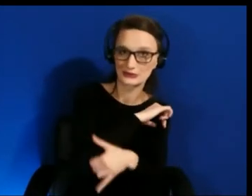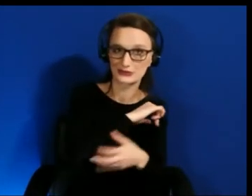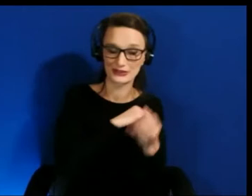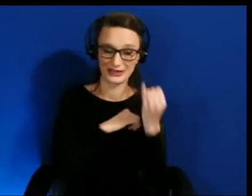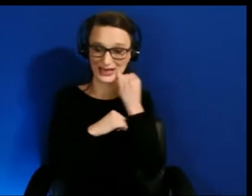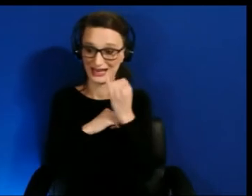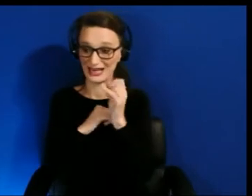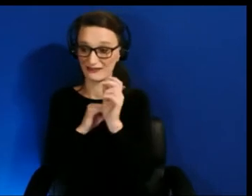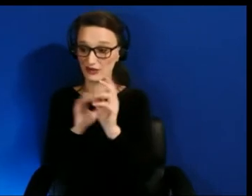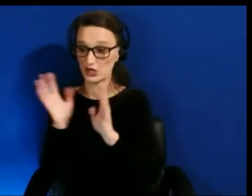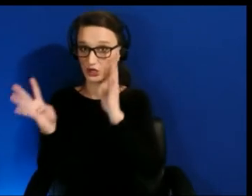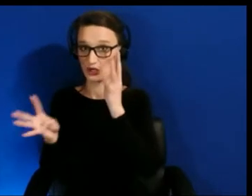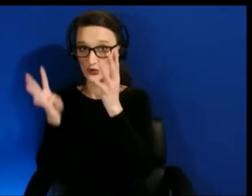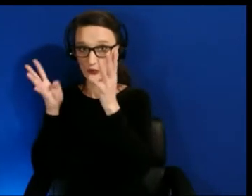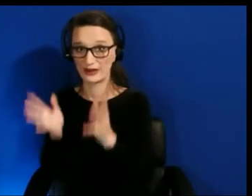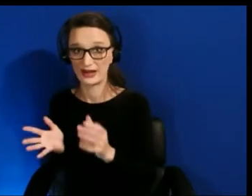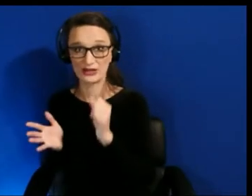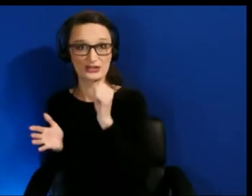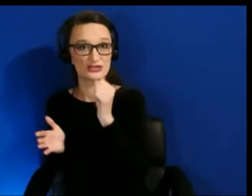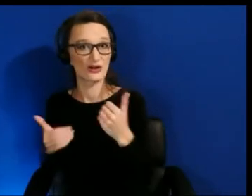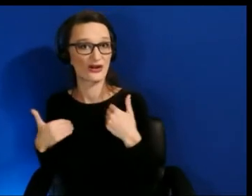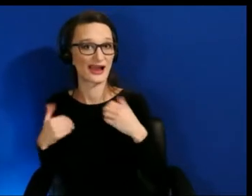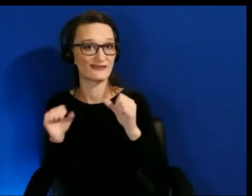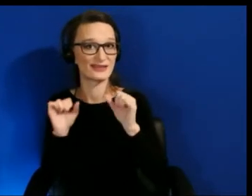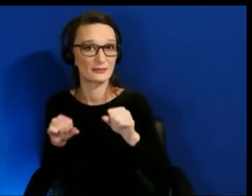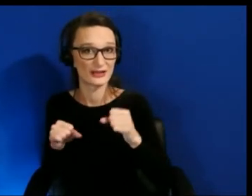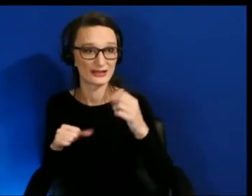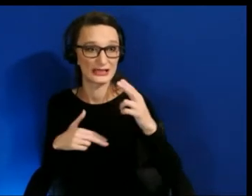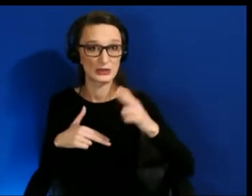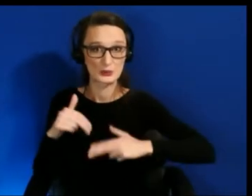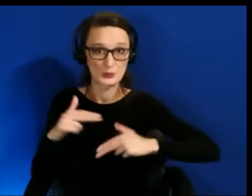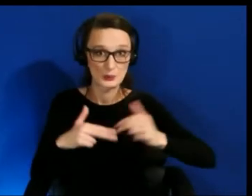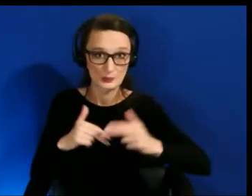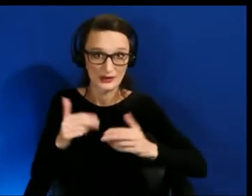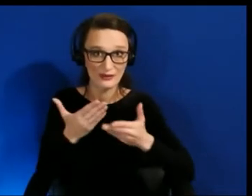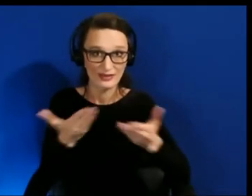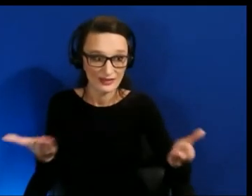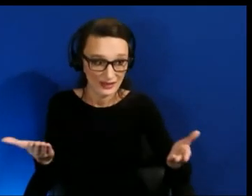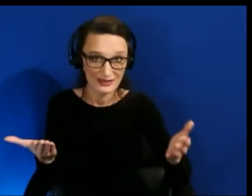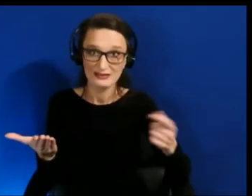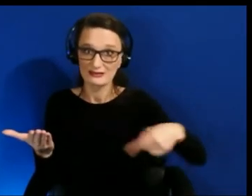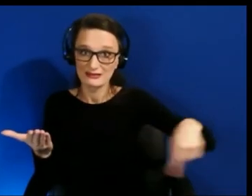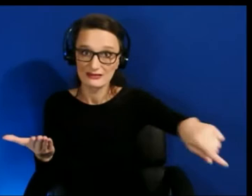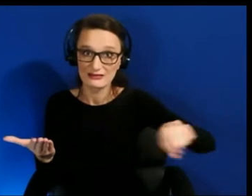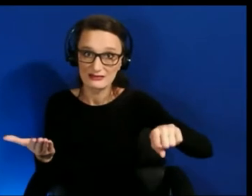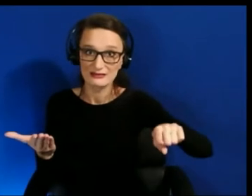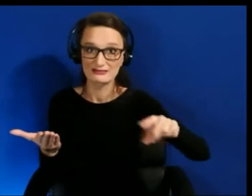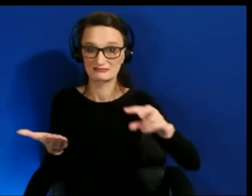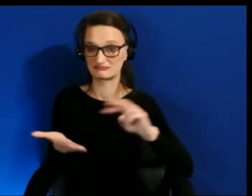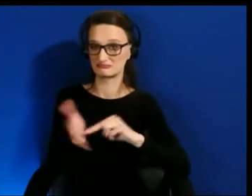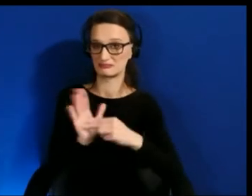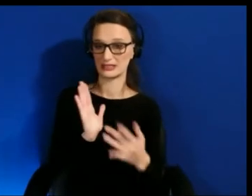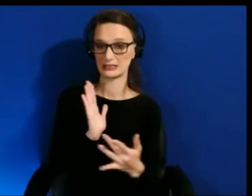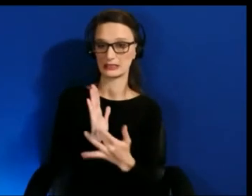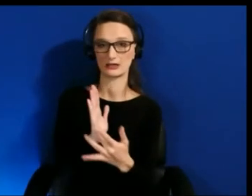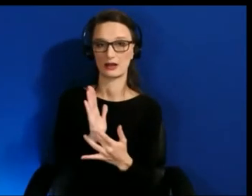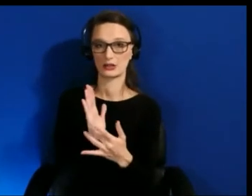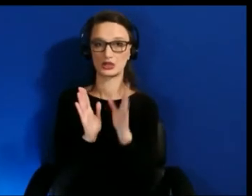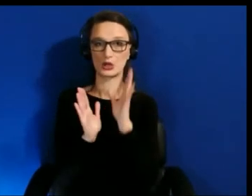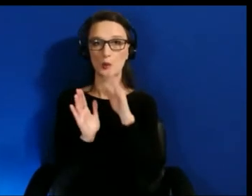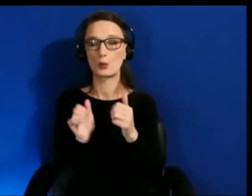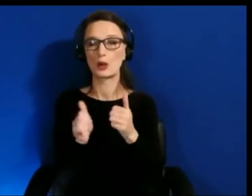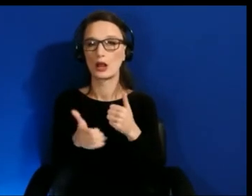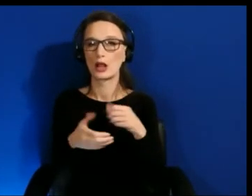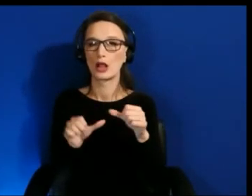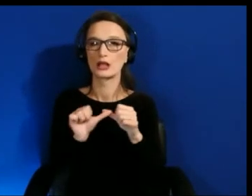ability to build stuff then technology is just going to keep expanding